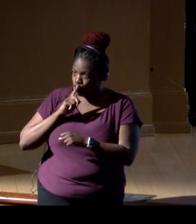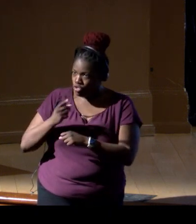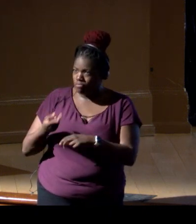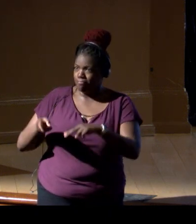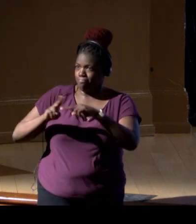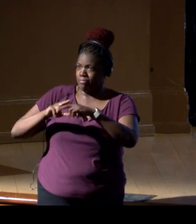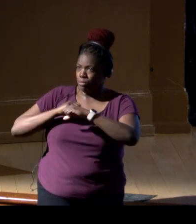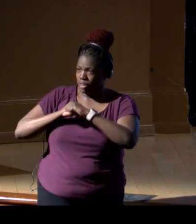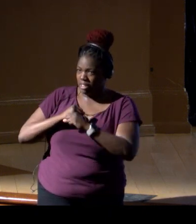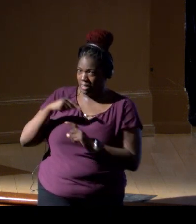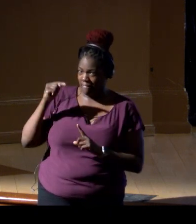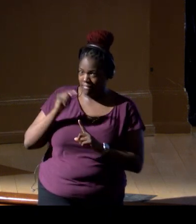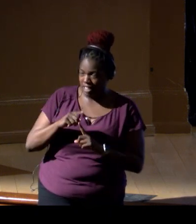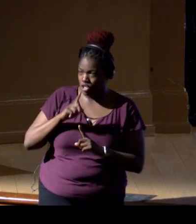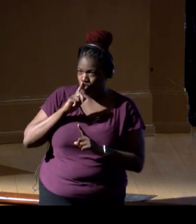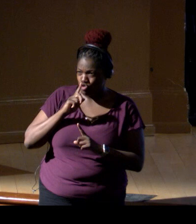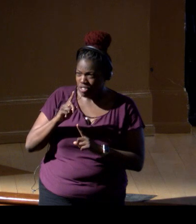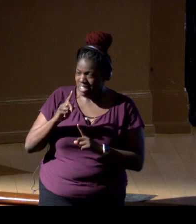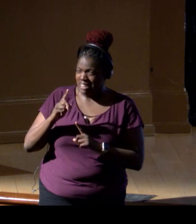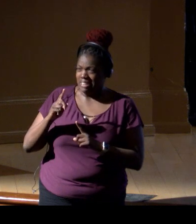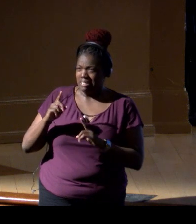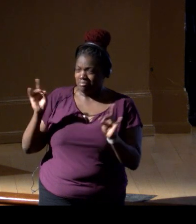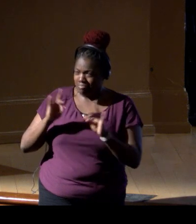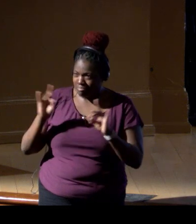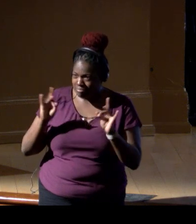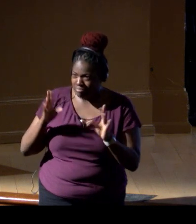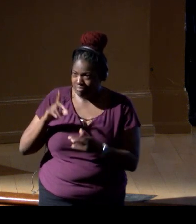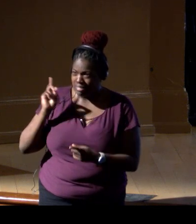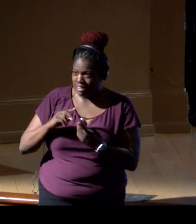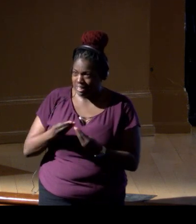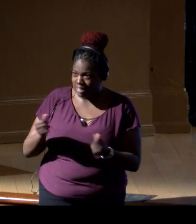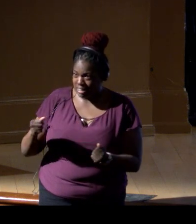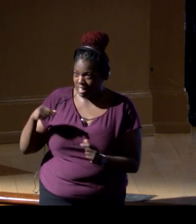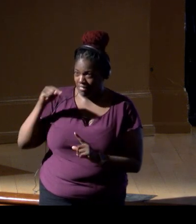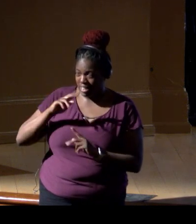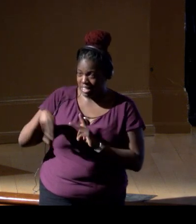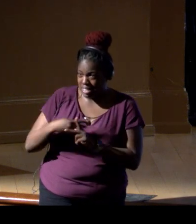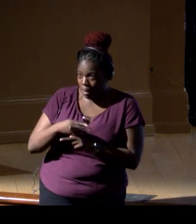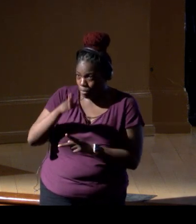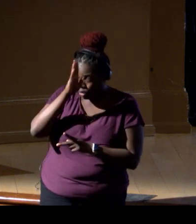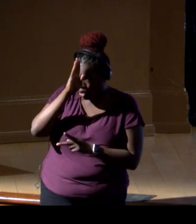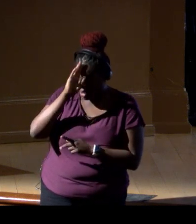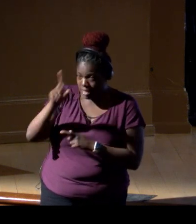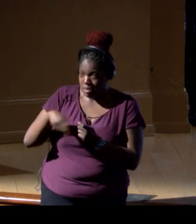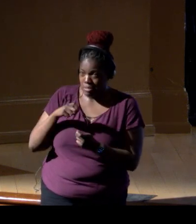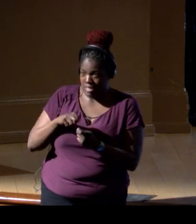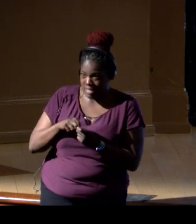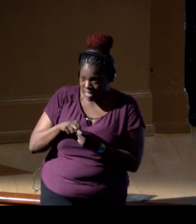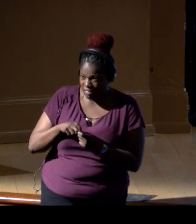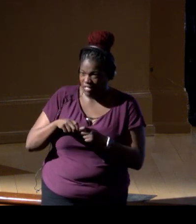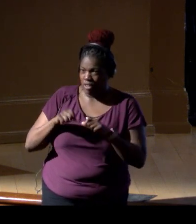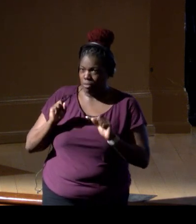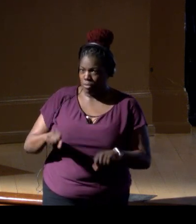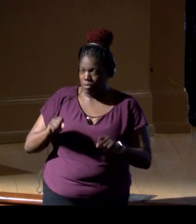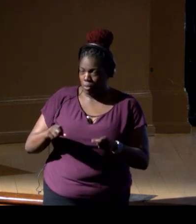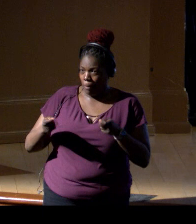"of these critically endangered species of sharks "with a very specific and practical management action,